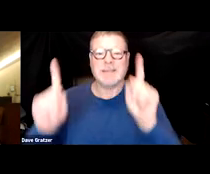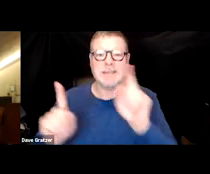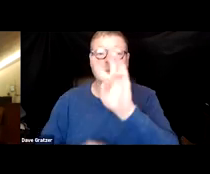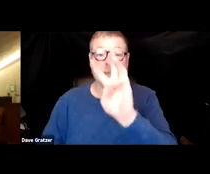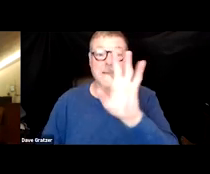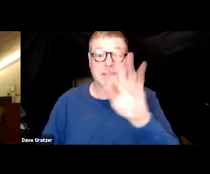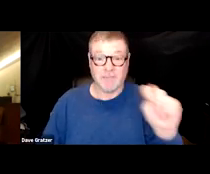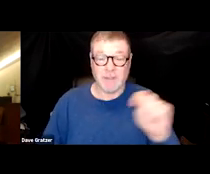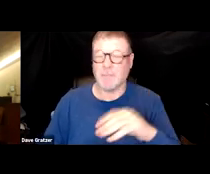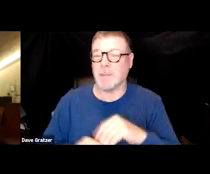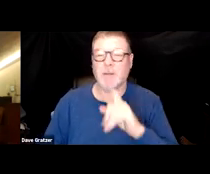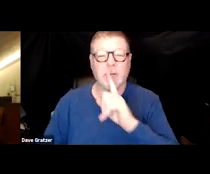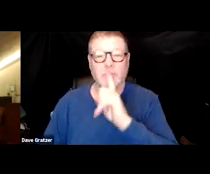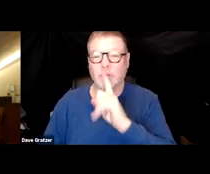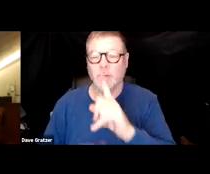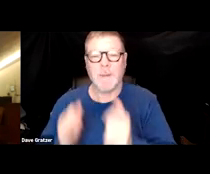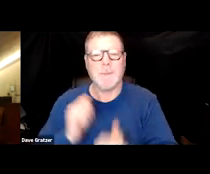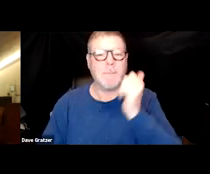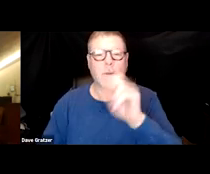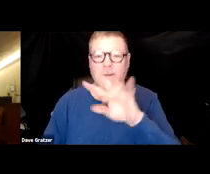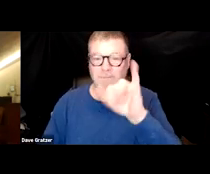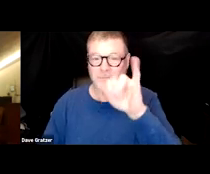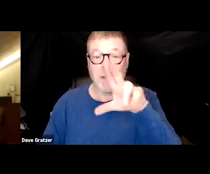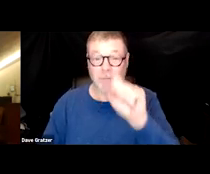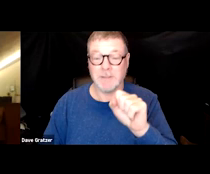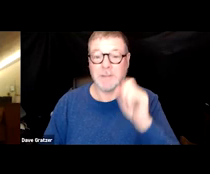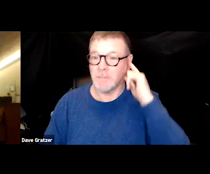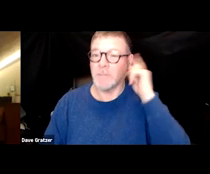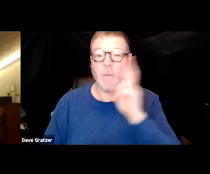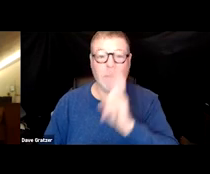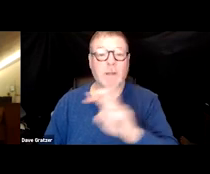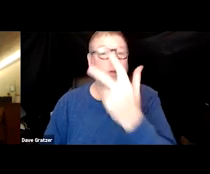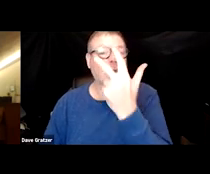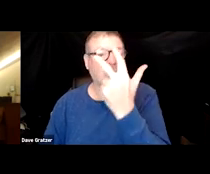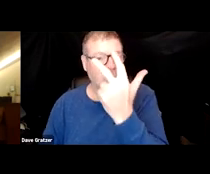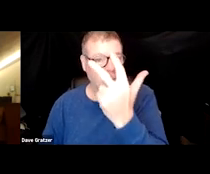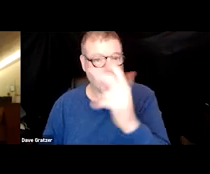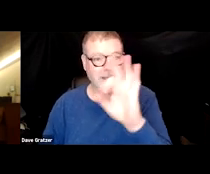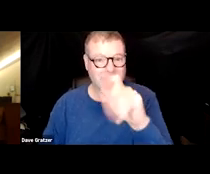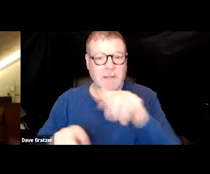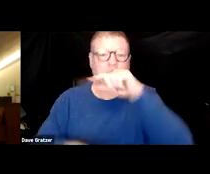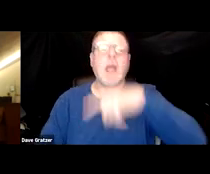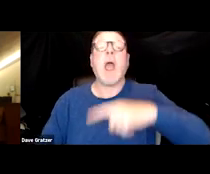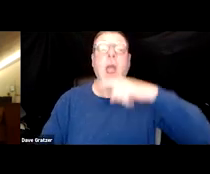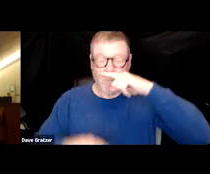I think in reality, most viruses and droplets will travel three feet with a sneeze. So the six feet was I think,